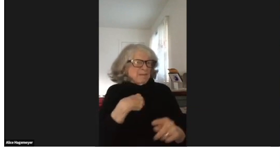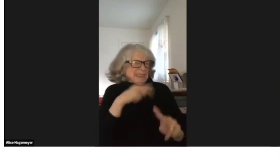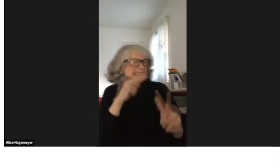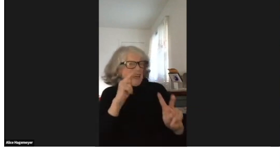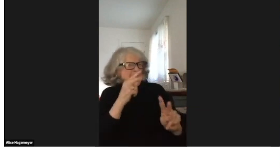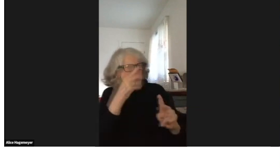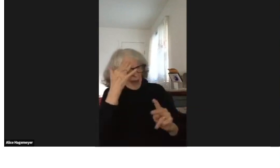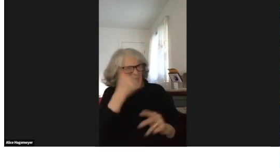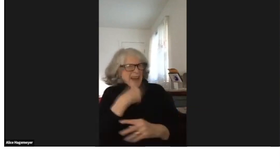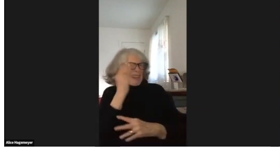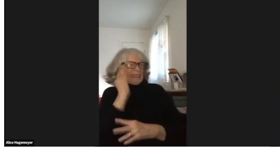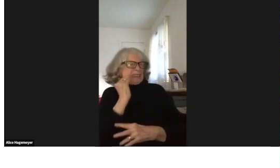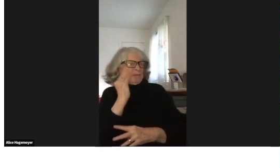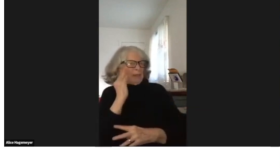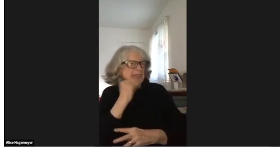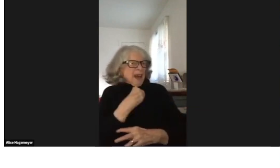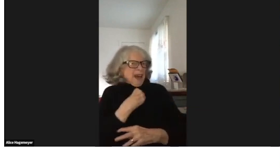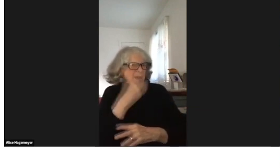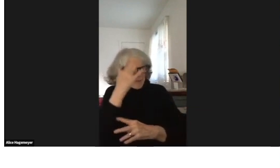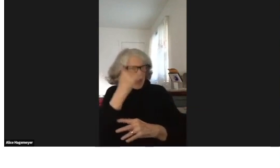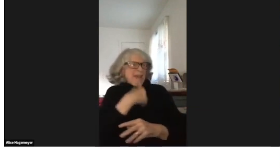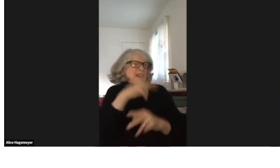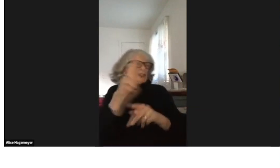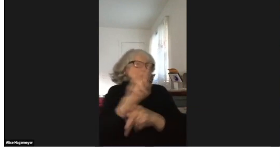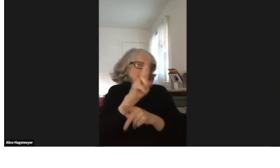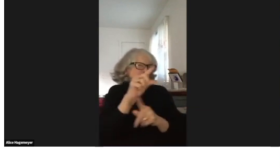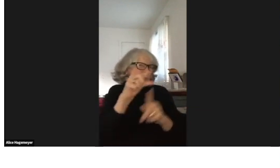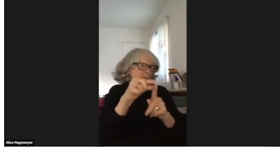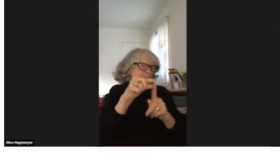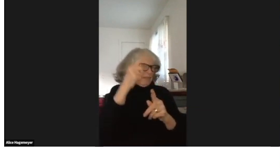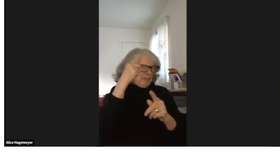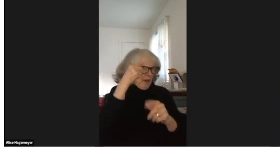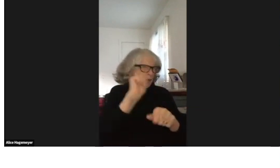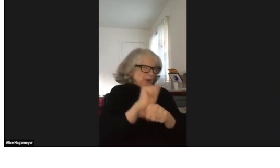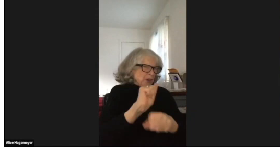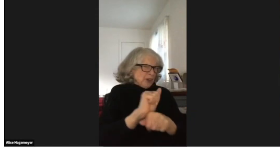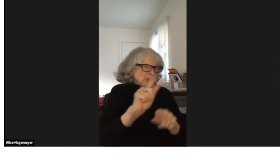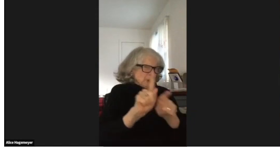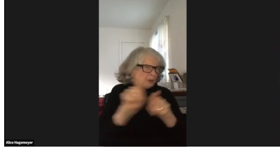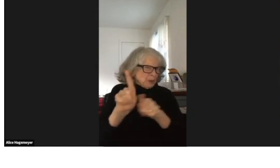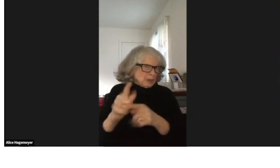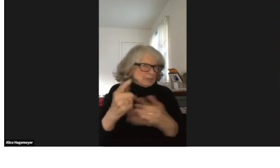We never thought about discussing the definition and I decided to start asking about it